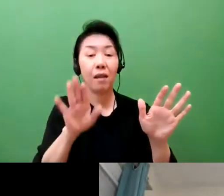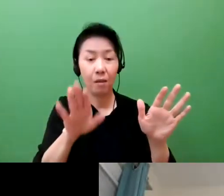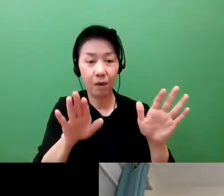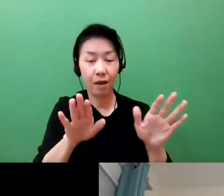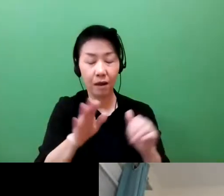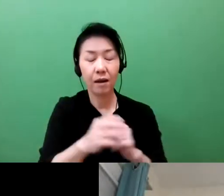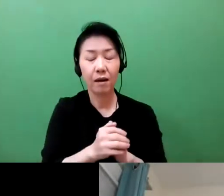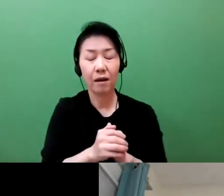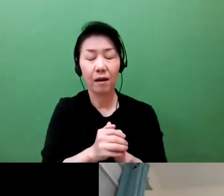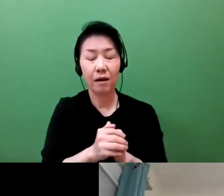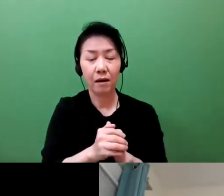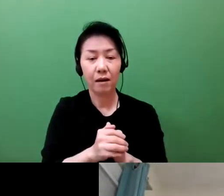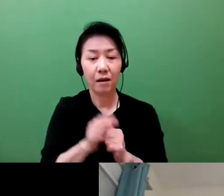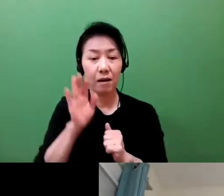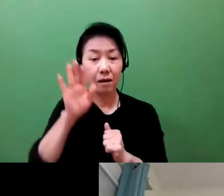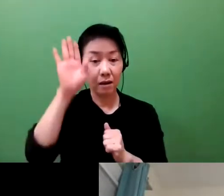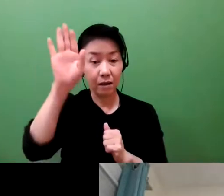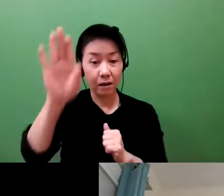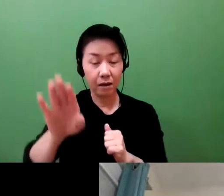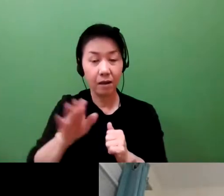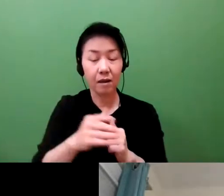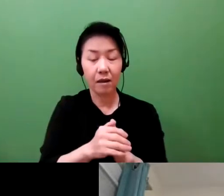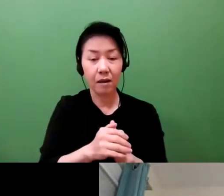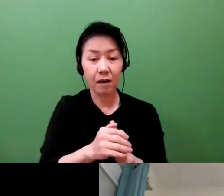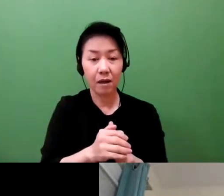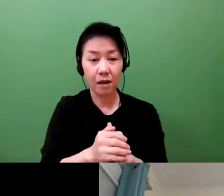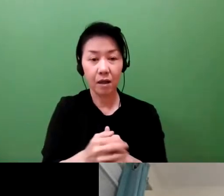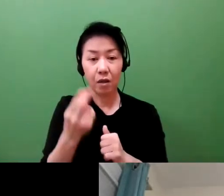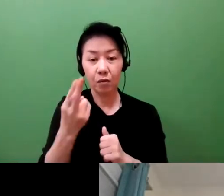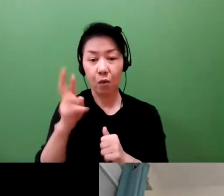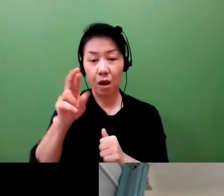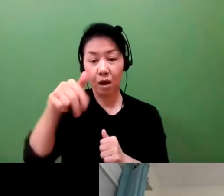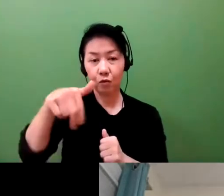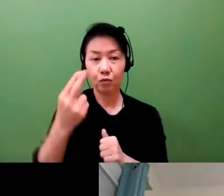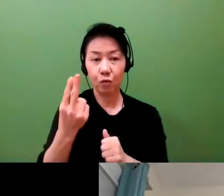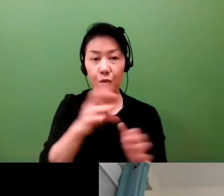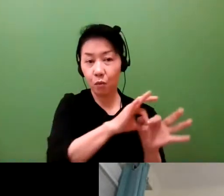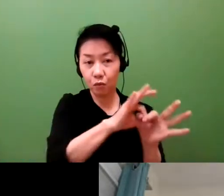And that trust is critical. One challenge with trust is that if you